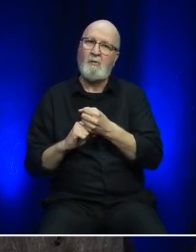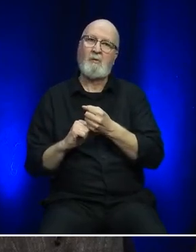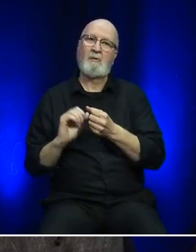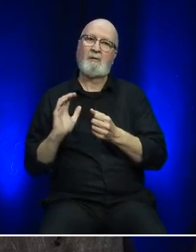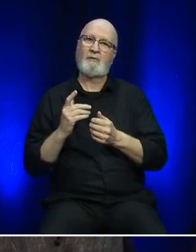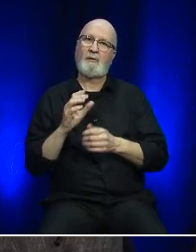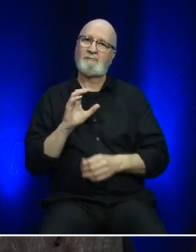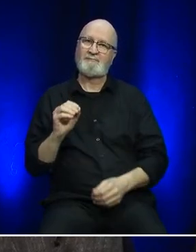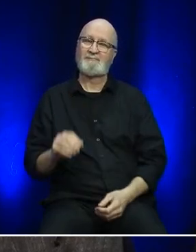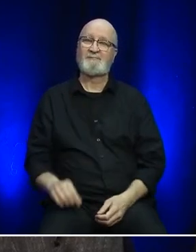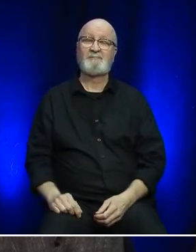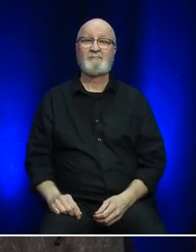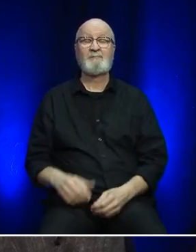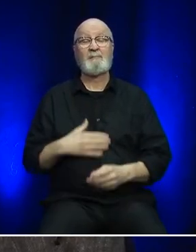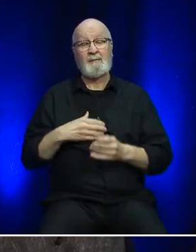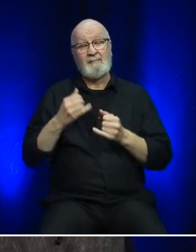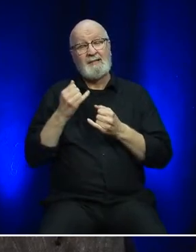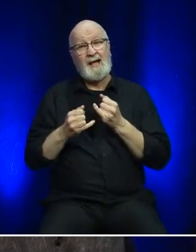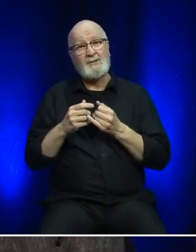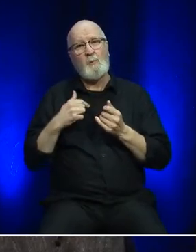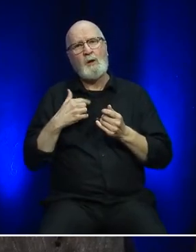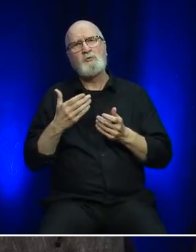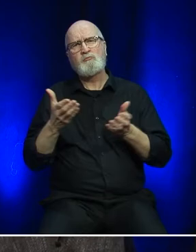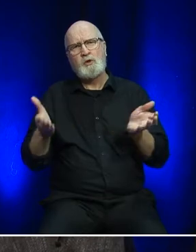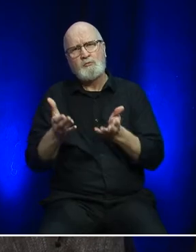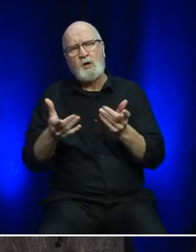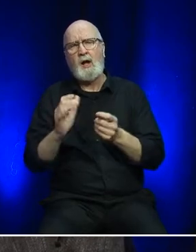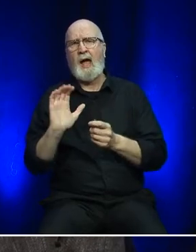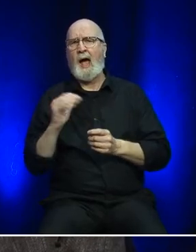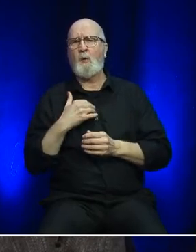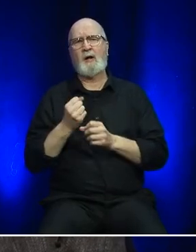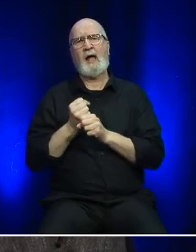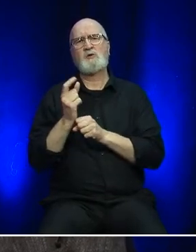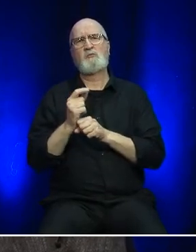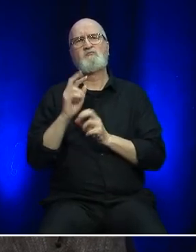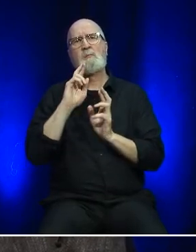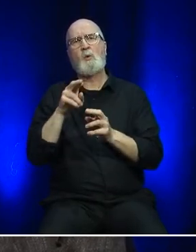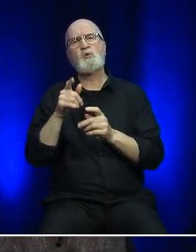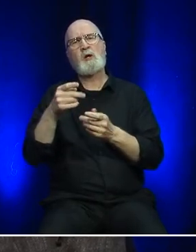In concluding, I encourage you to read our annual report for a much more detailed description